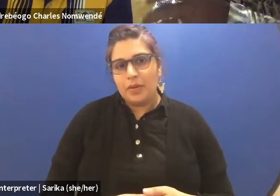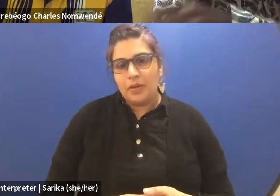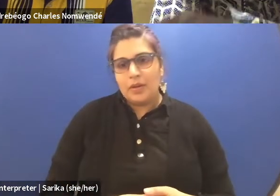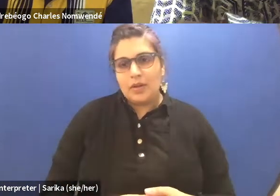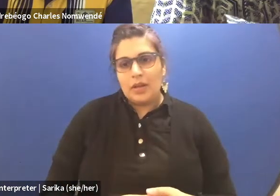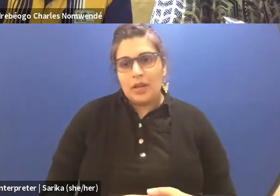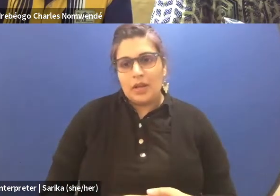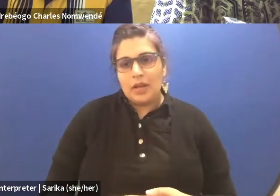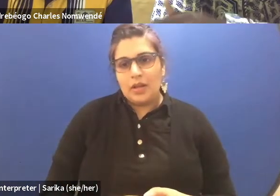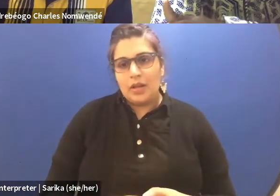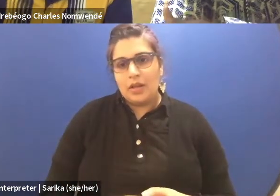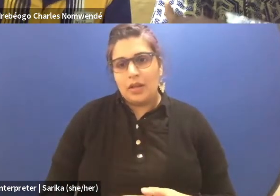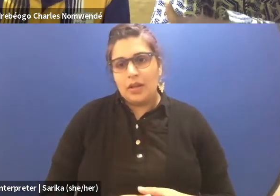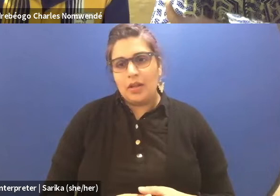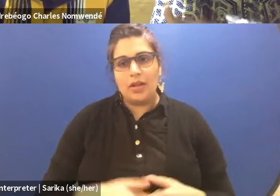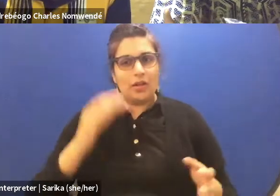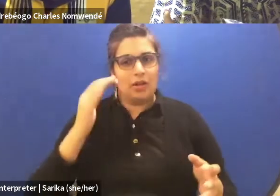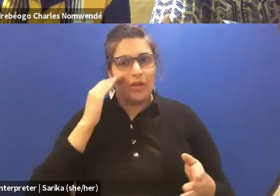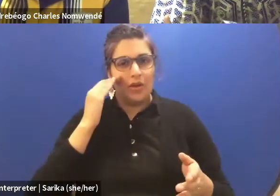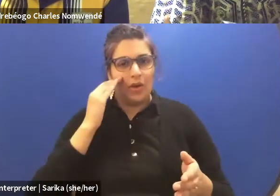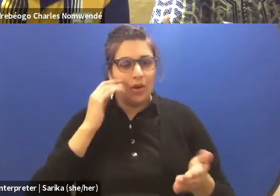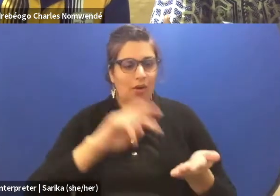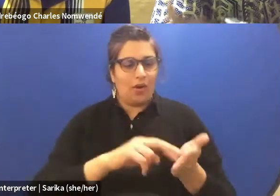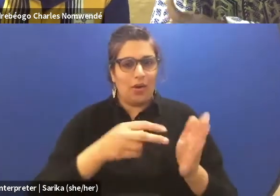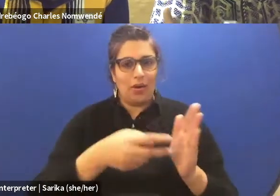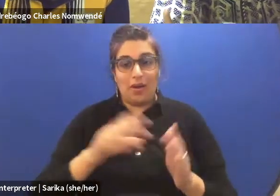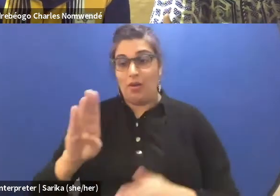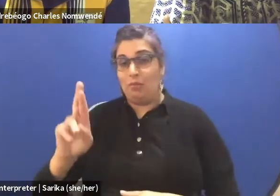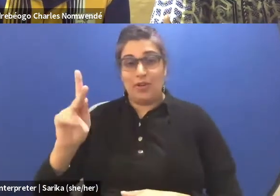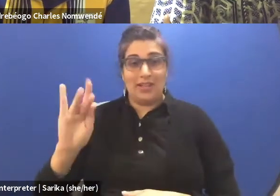the definition of Burkina Faso is "The country of honest people."